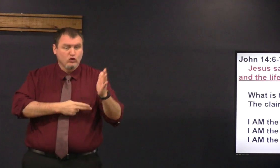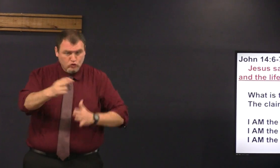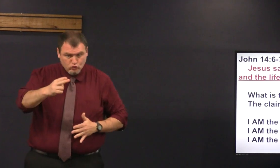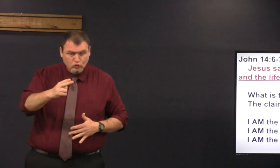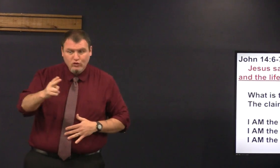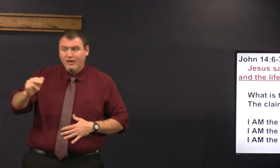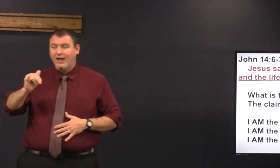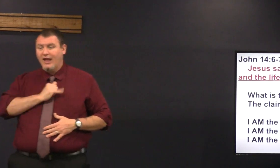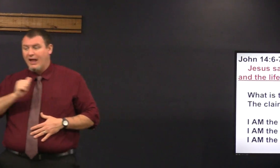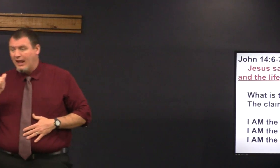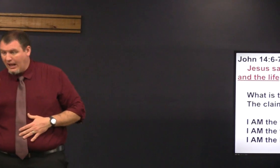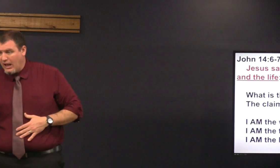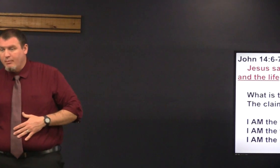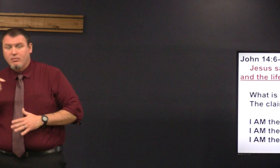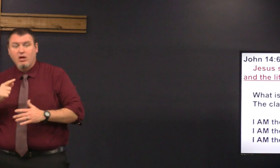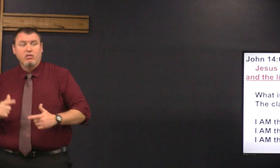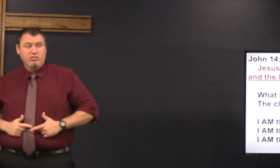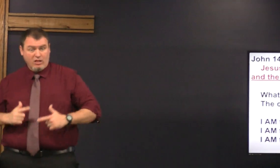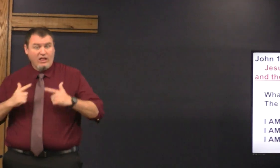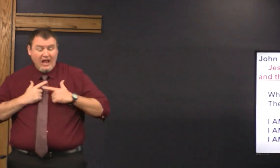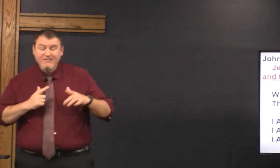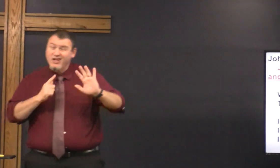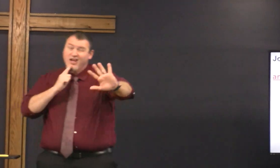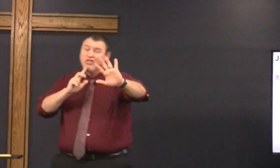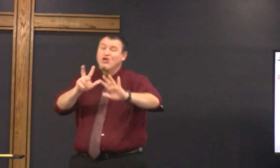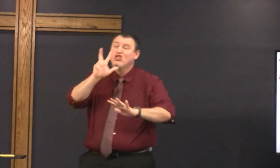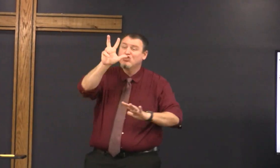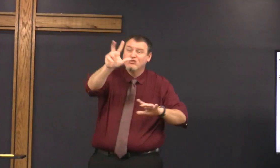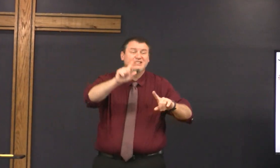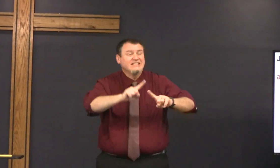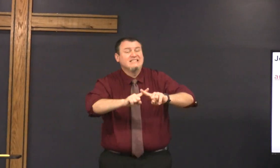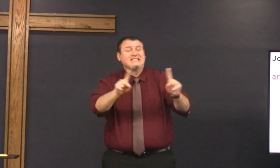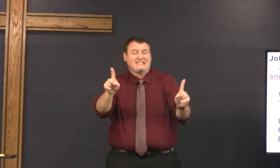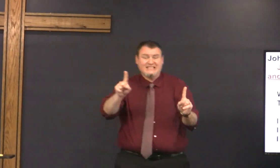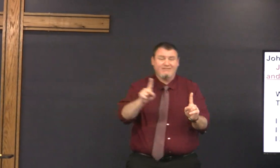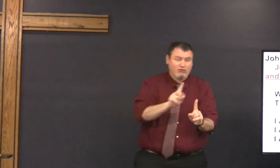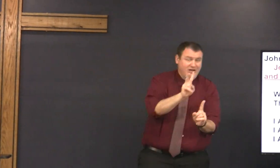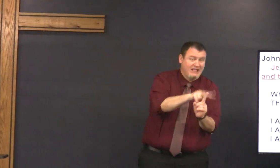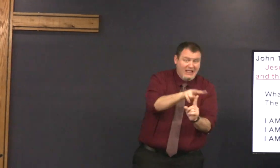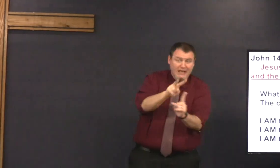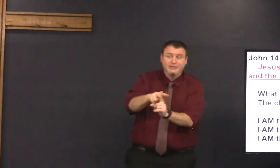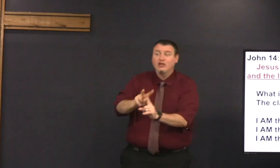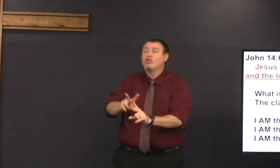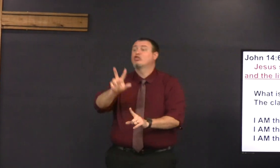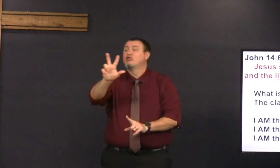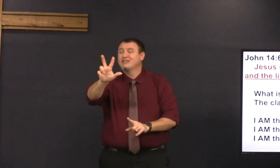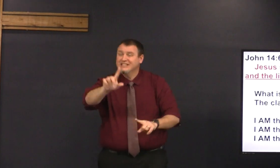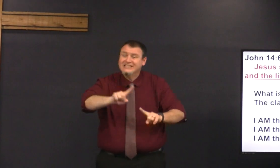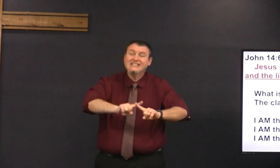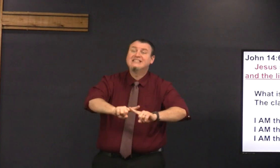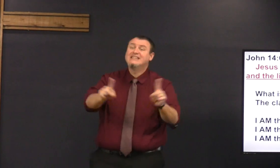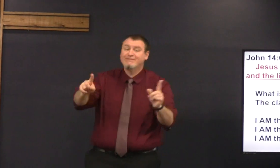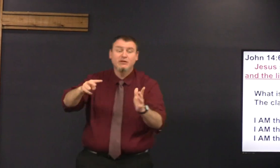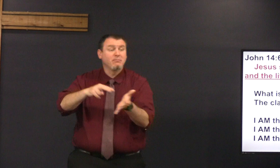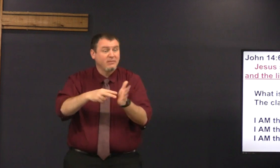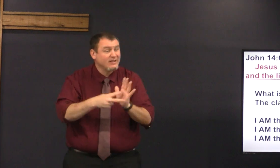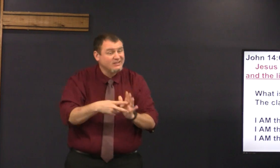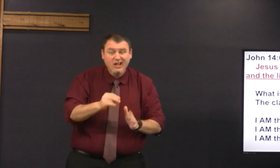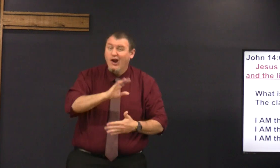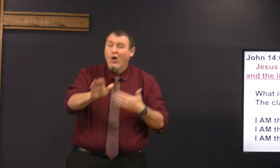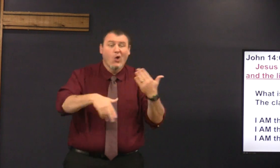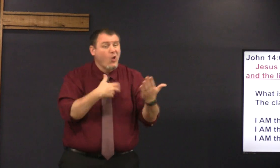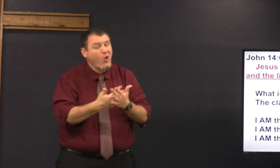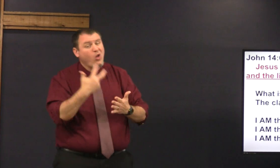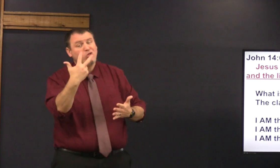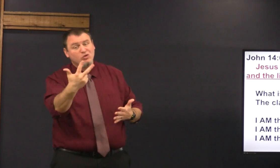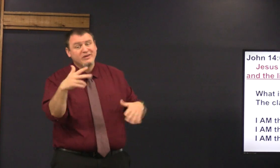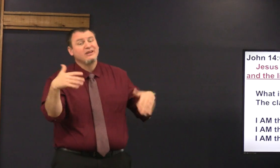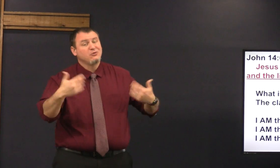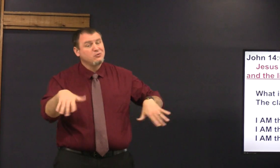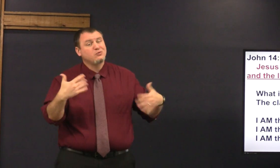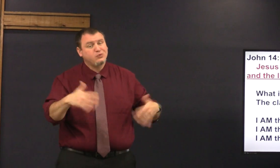I am the truth I am the life so three different claims three different meanings